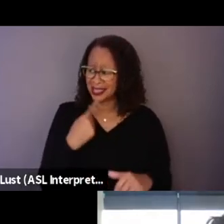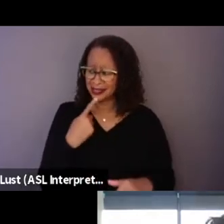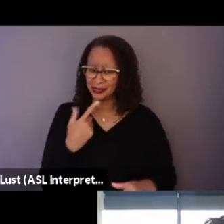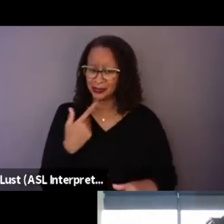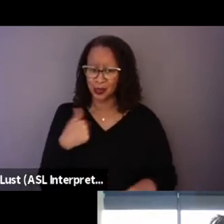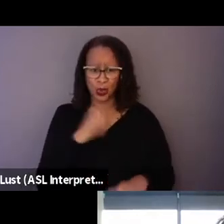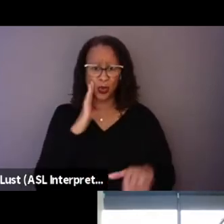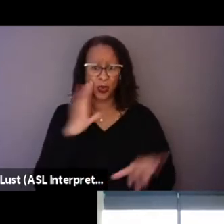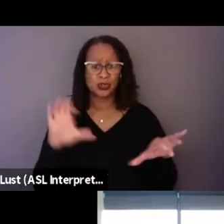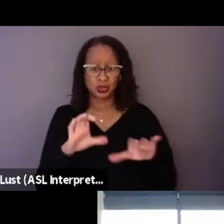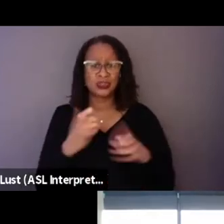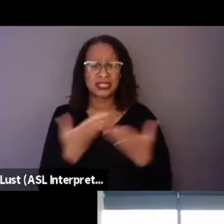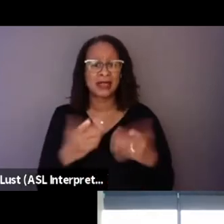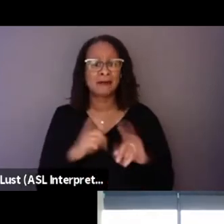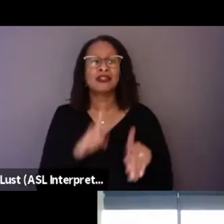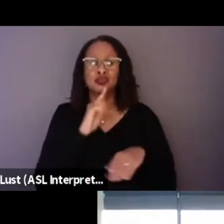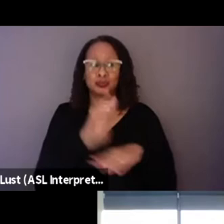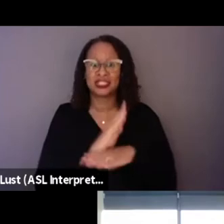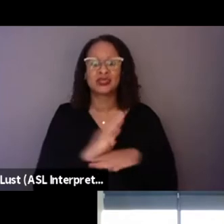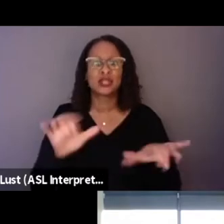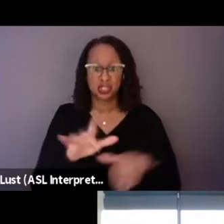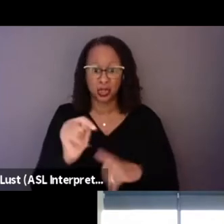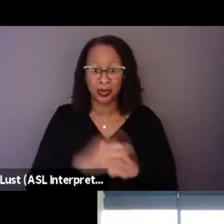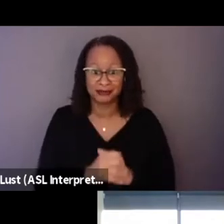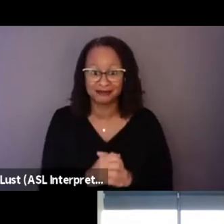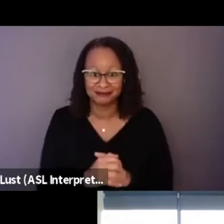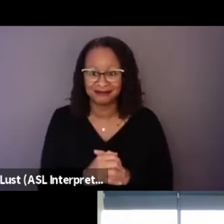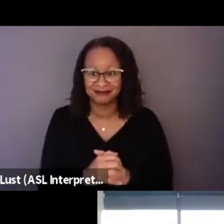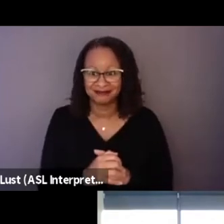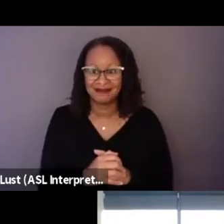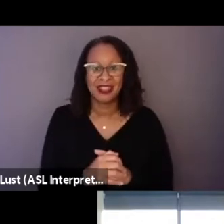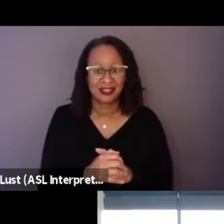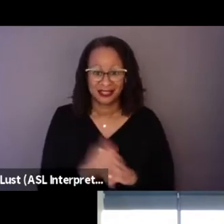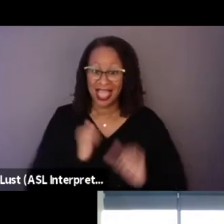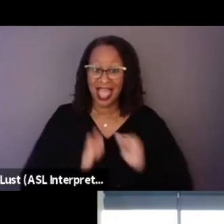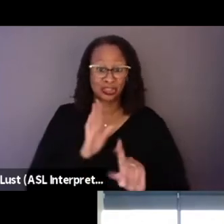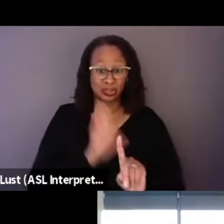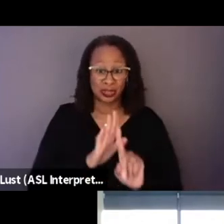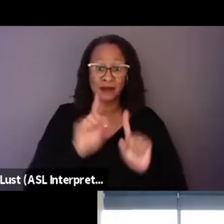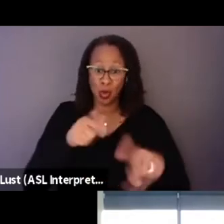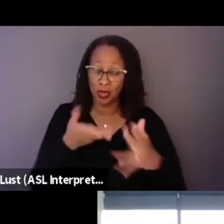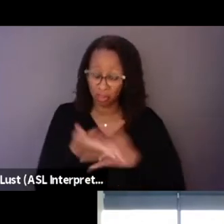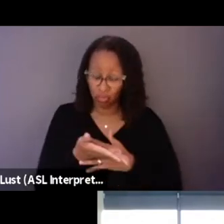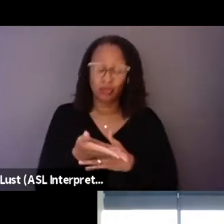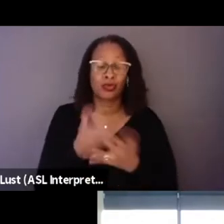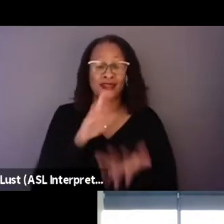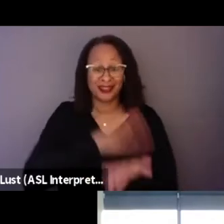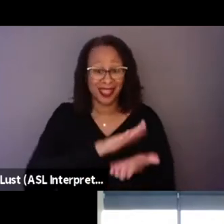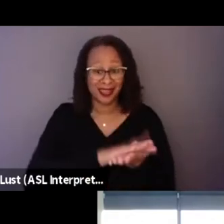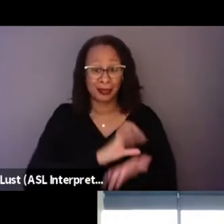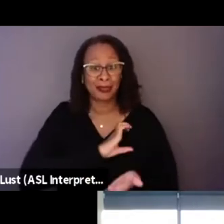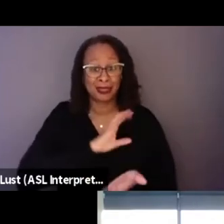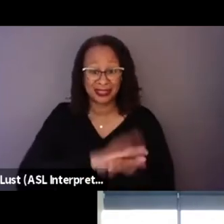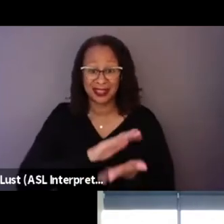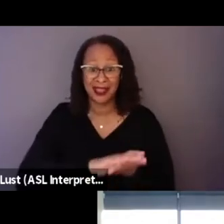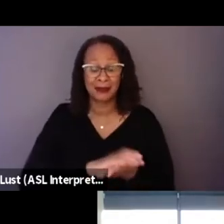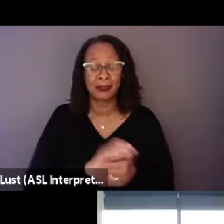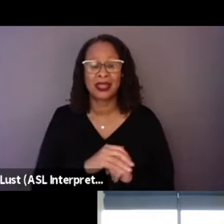but we're actually going to do it. Like, we're actually going to put the actors through that process of immersion."